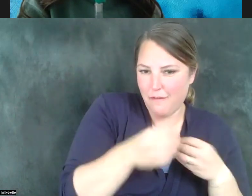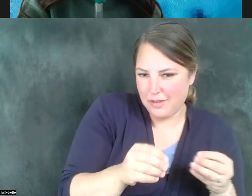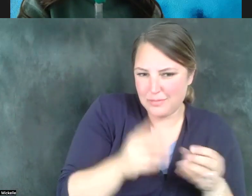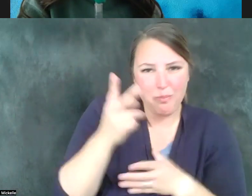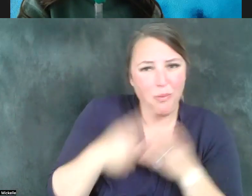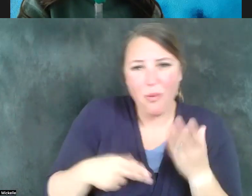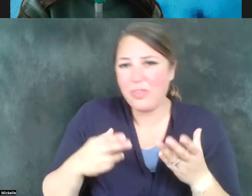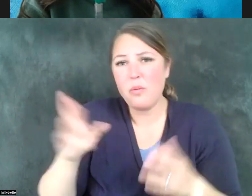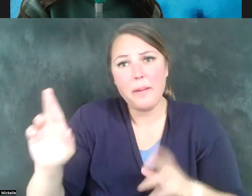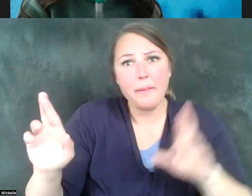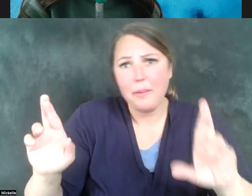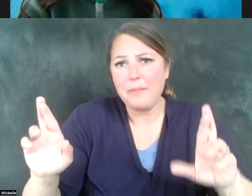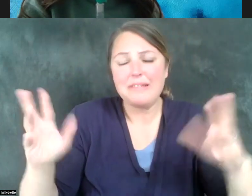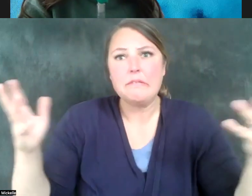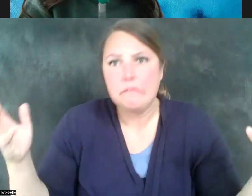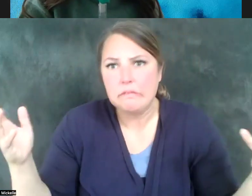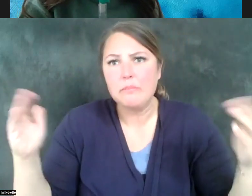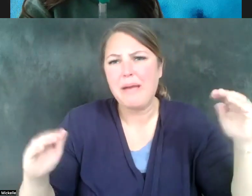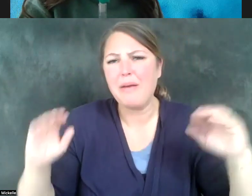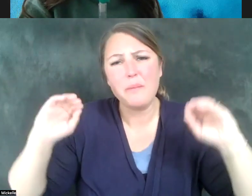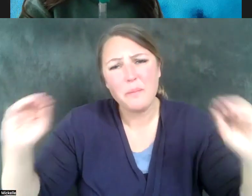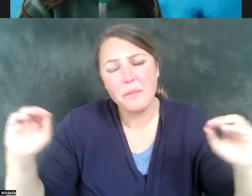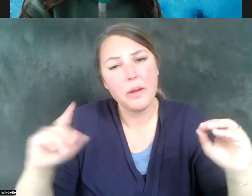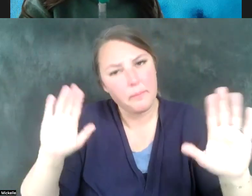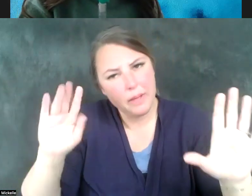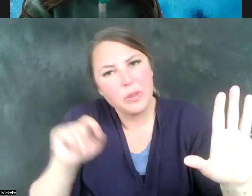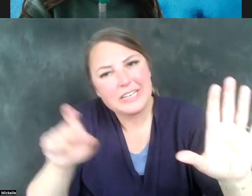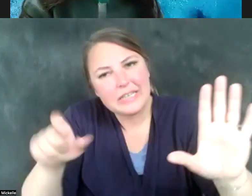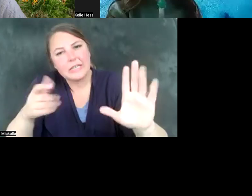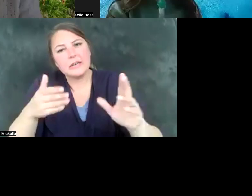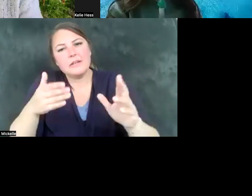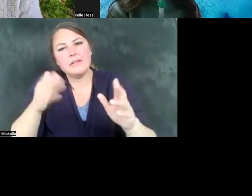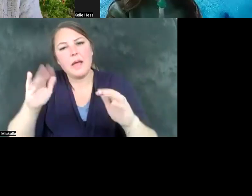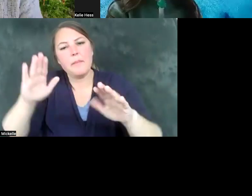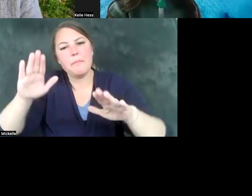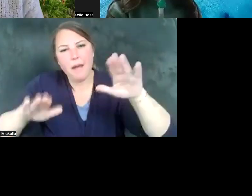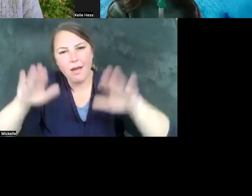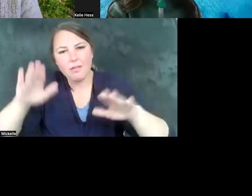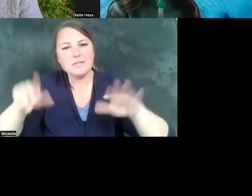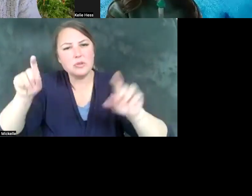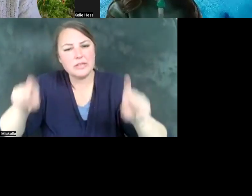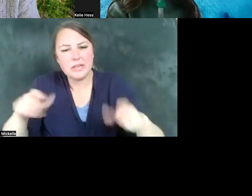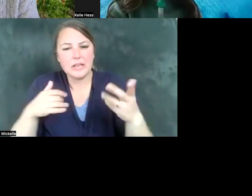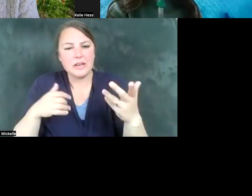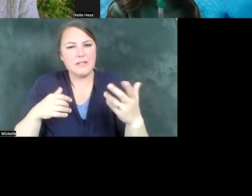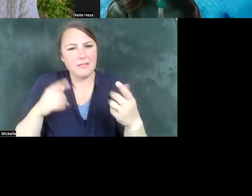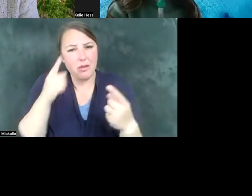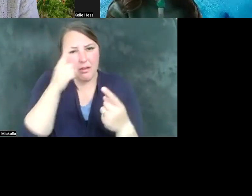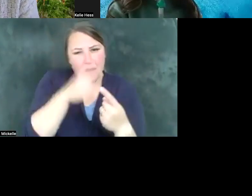having the best of those opposing those ideas, those competing ideas fall out for the benefit of the people of the state of